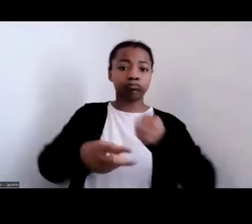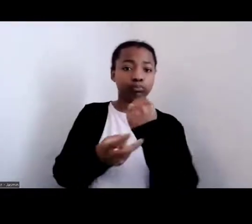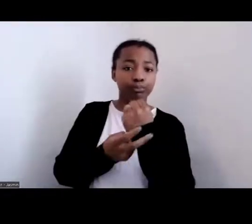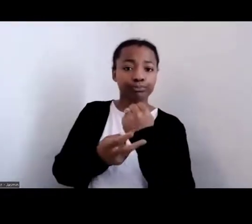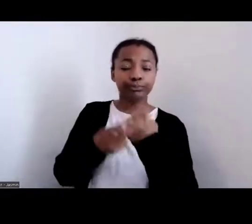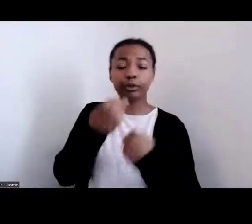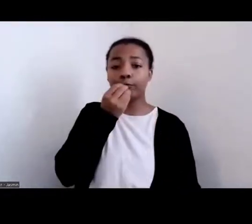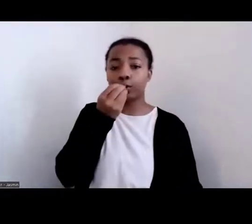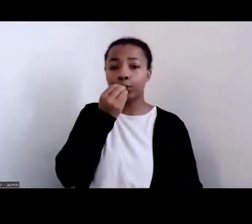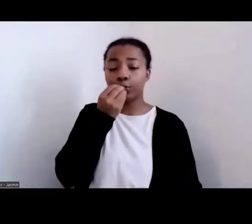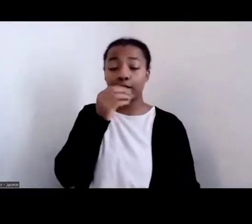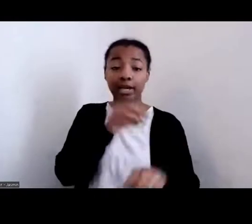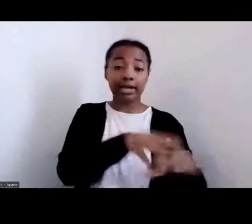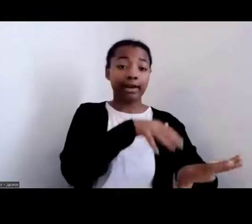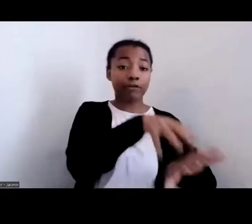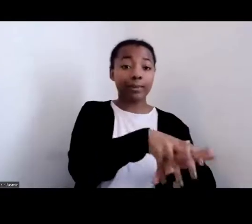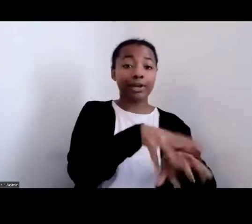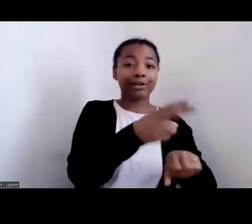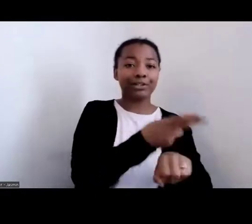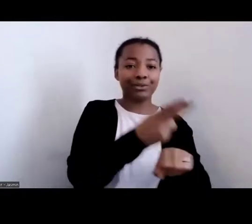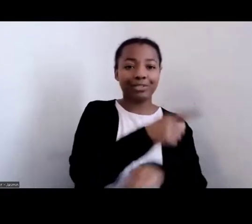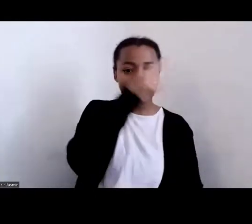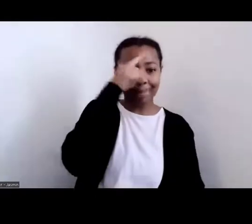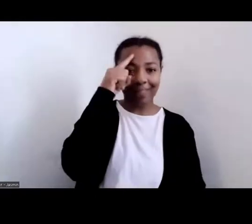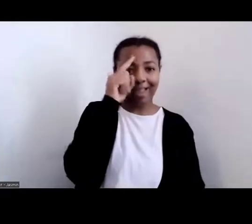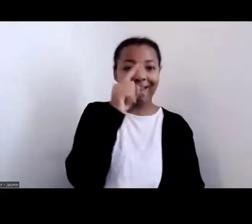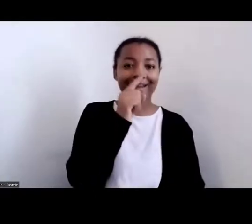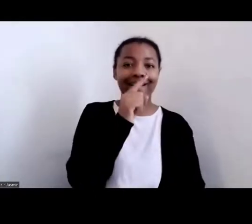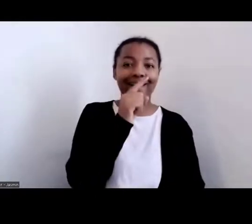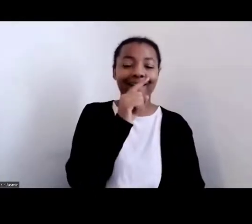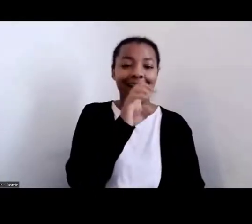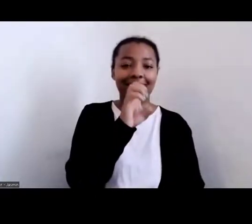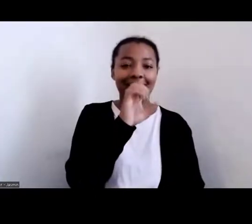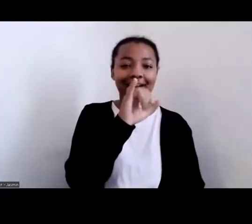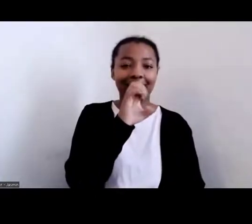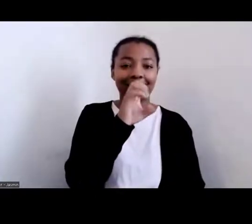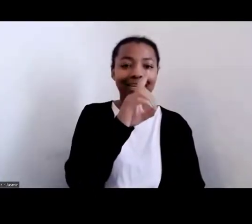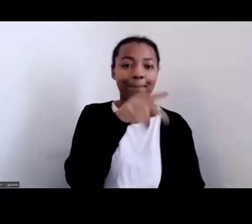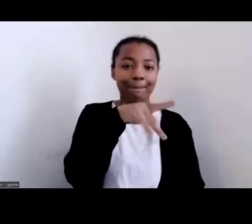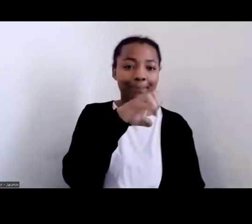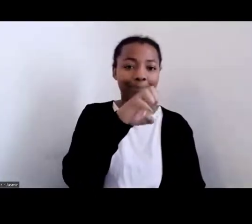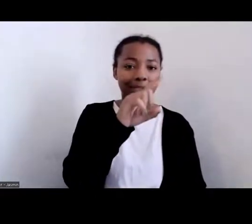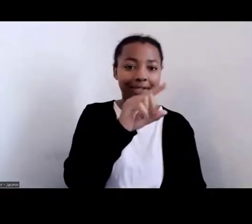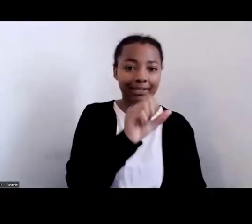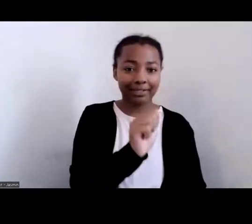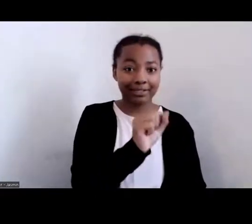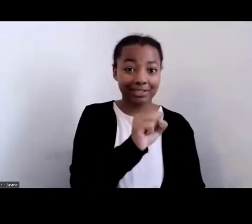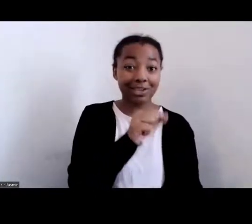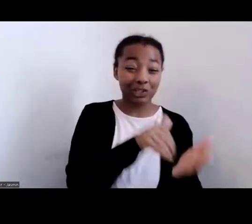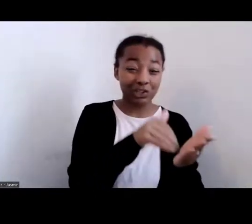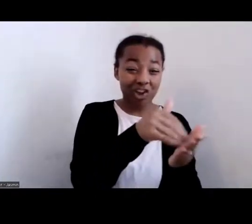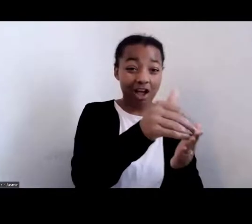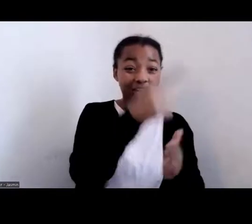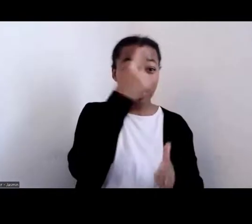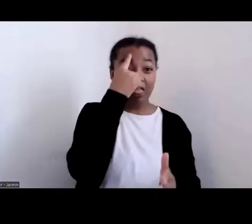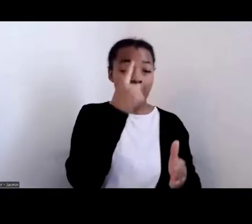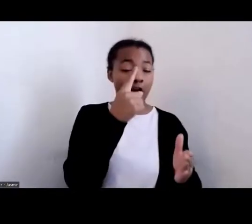extent that some mistakenly thought they had originated in North America. Corn became a staple among enslaved people and in West